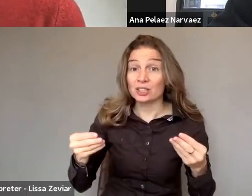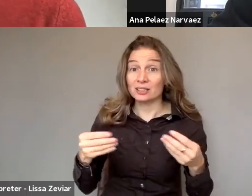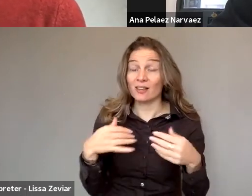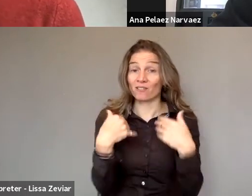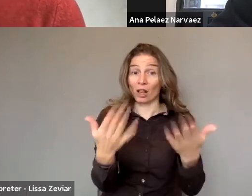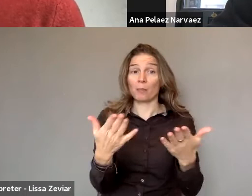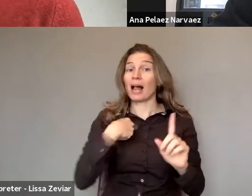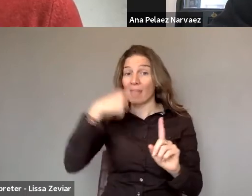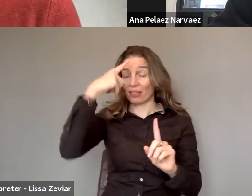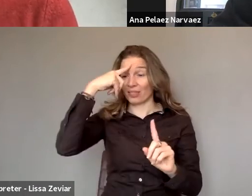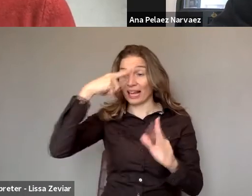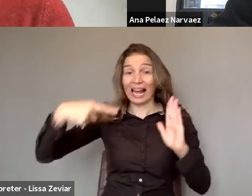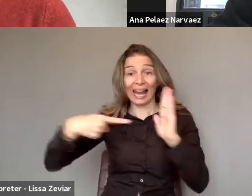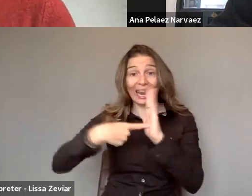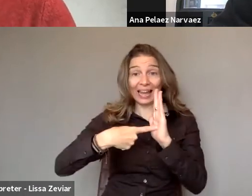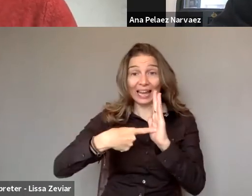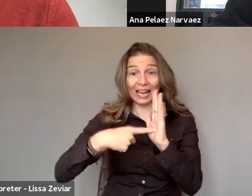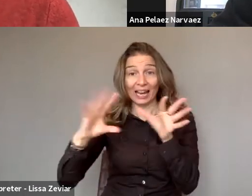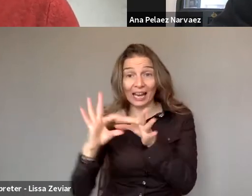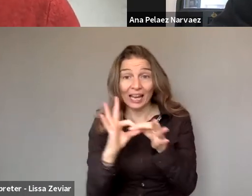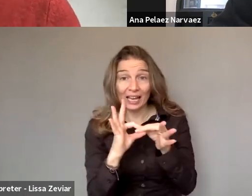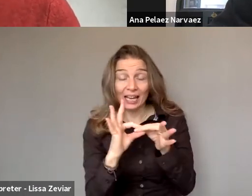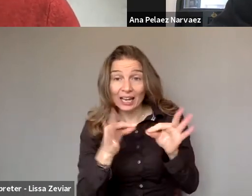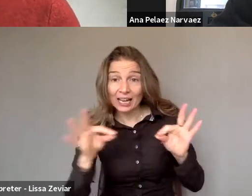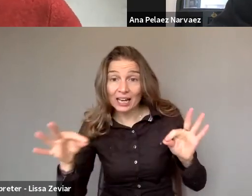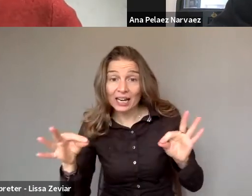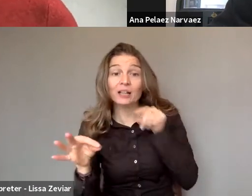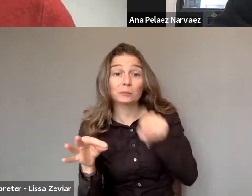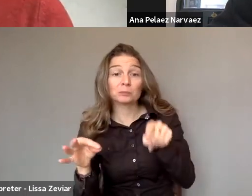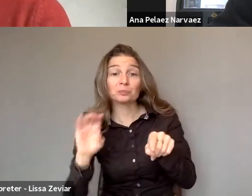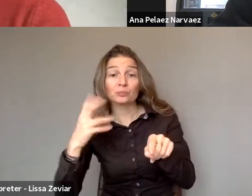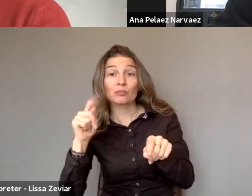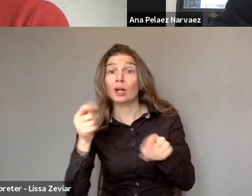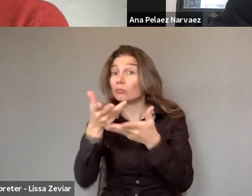There is a link in the description so it can be used by others as well.